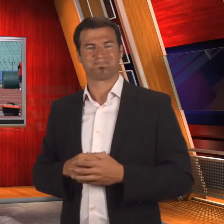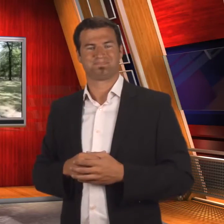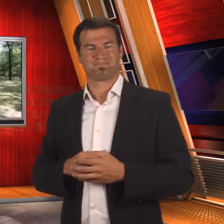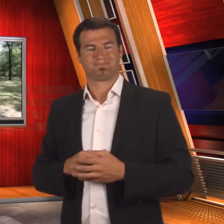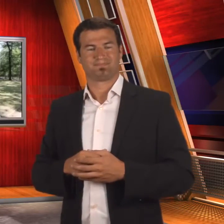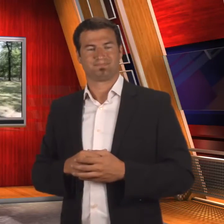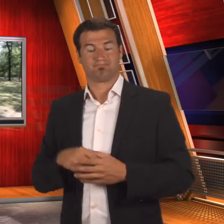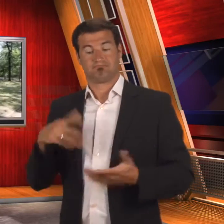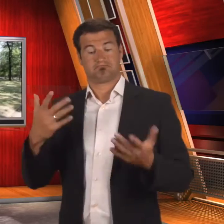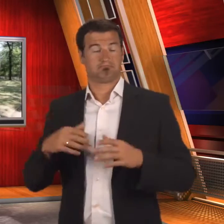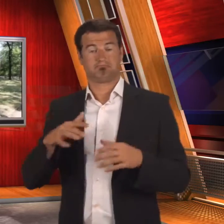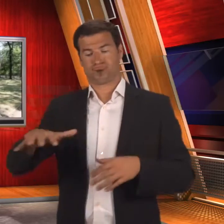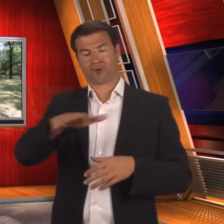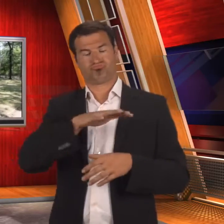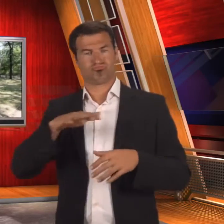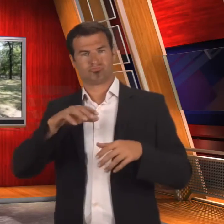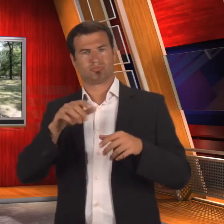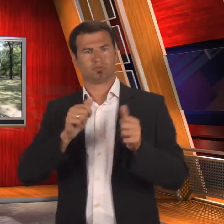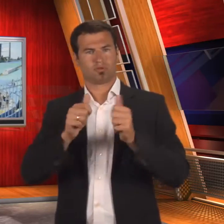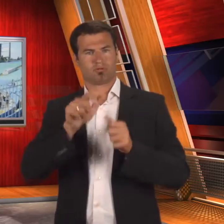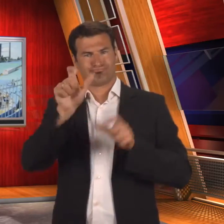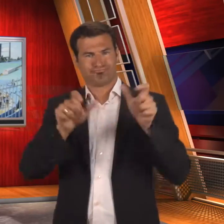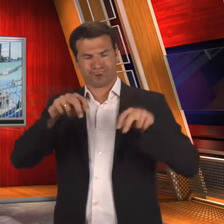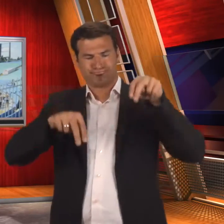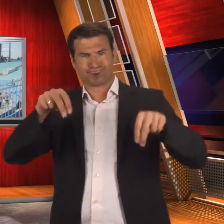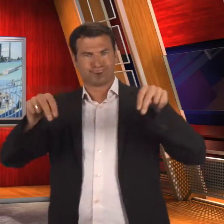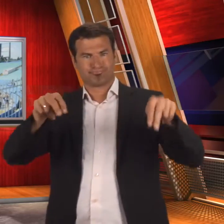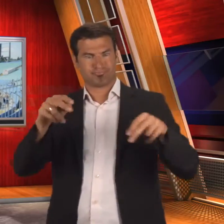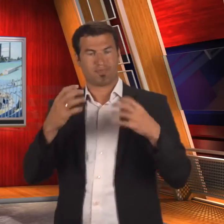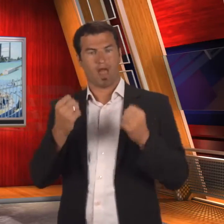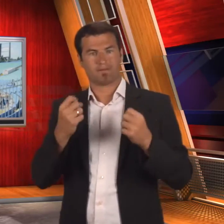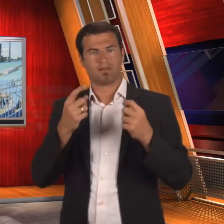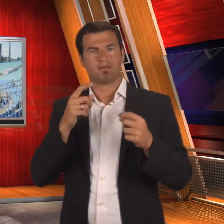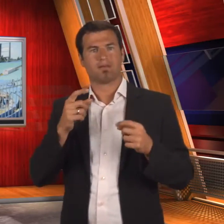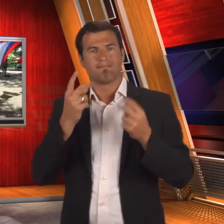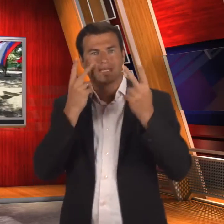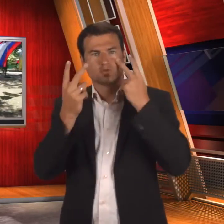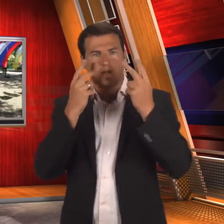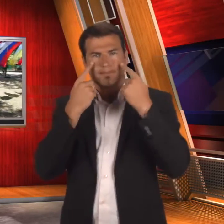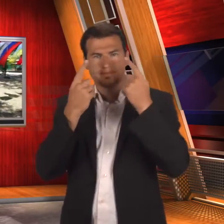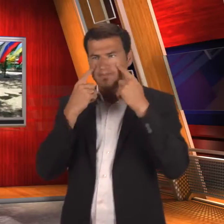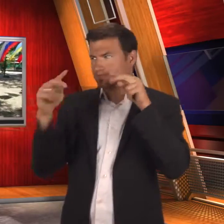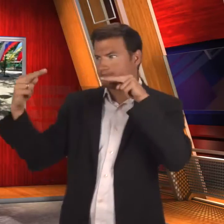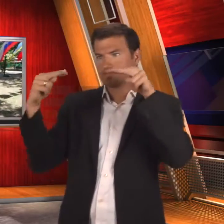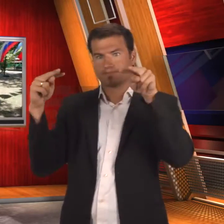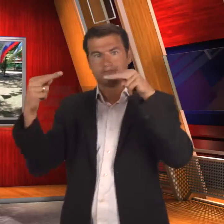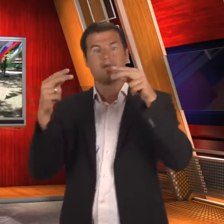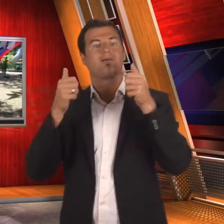Our athletes have visual ways of communicating with